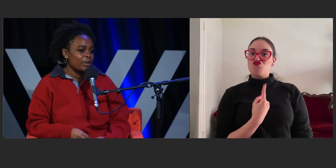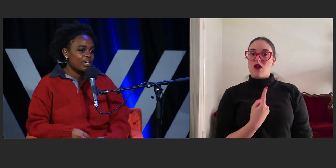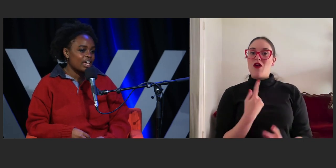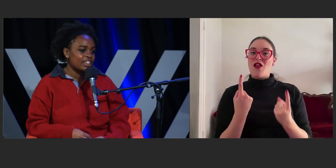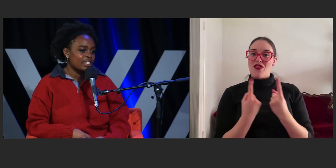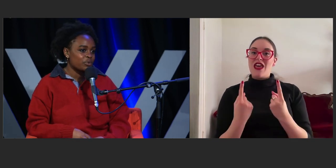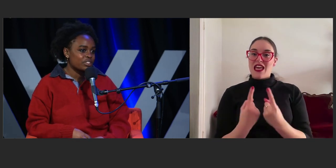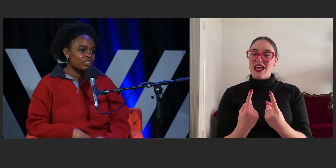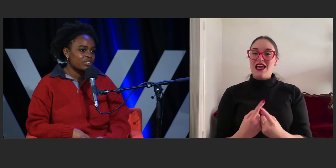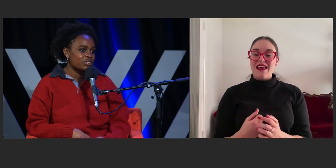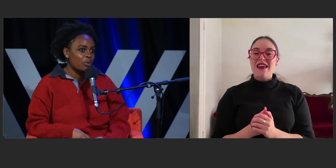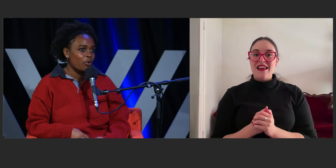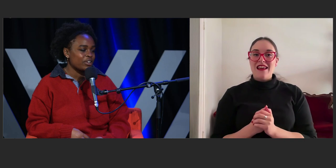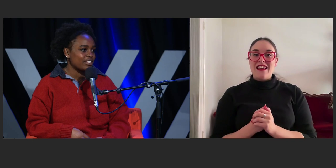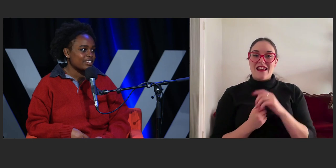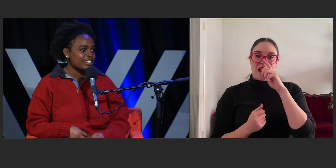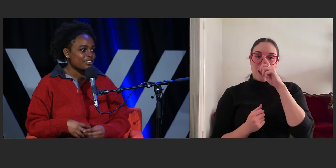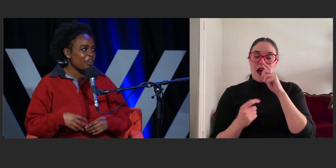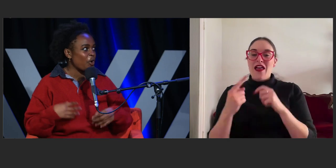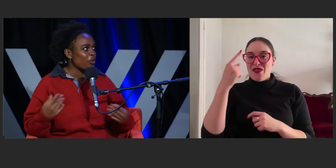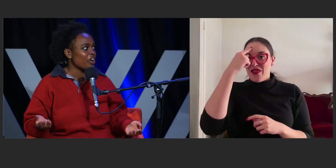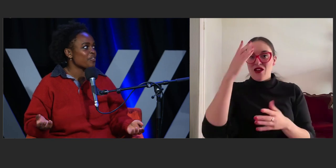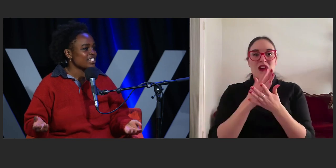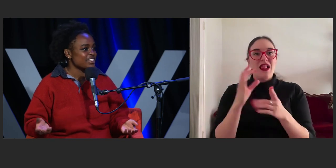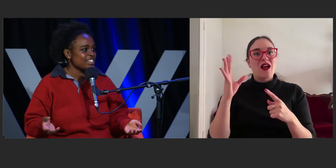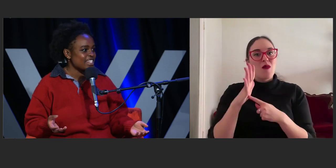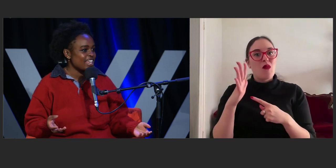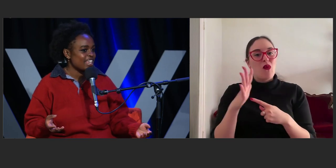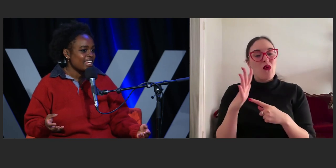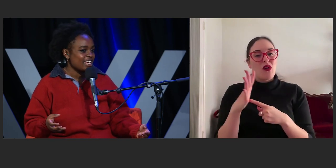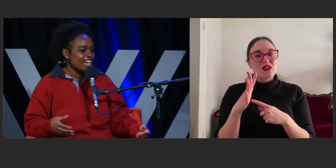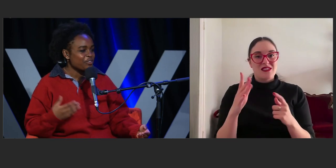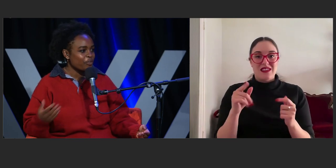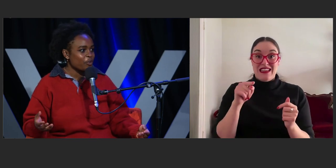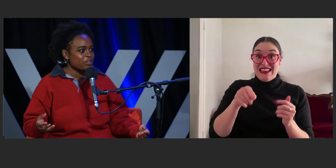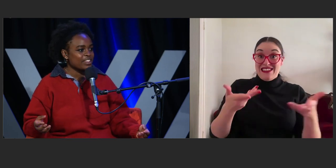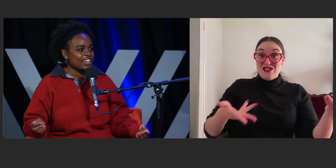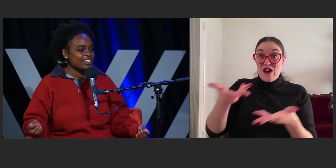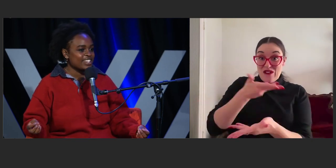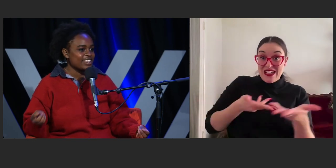But I think what's so important is this whole conversation today, kind of revolves around the idea